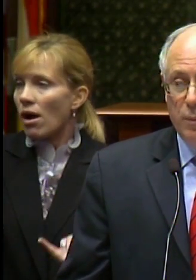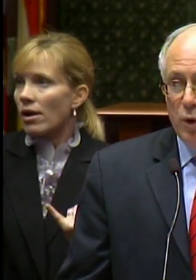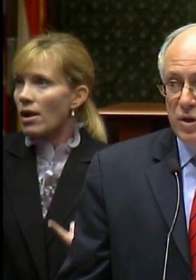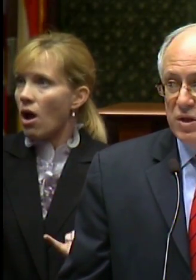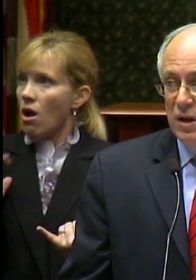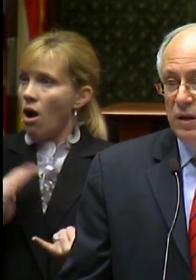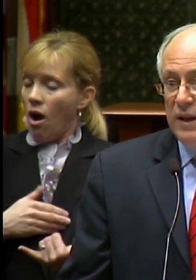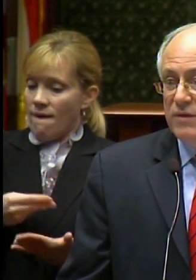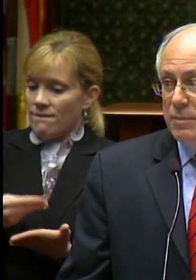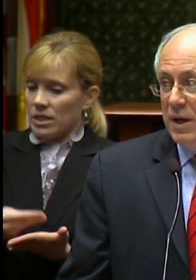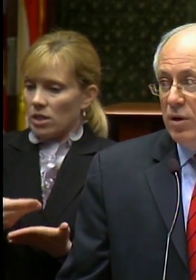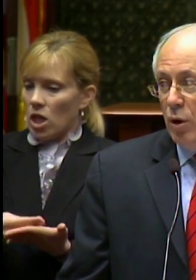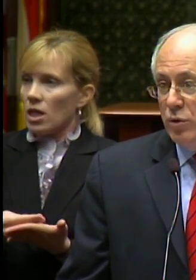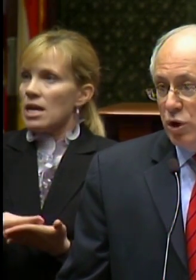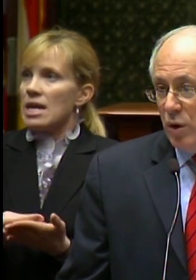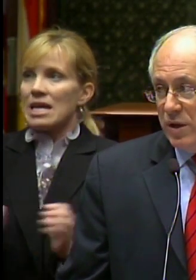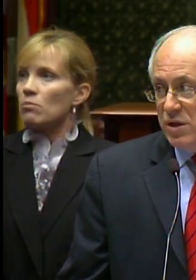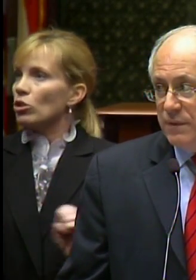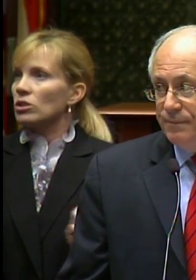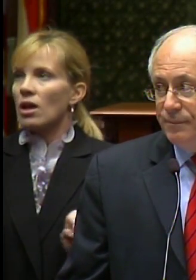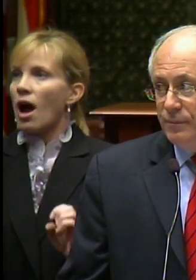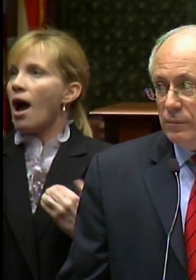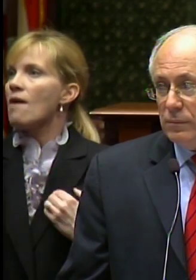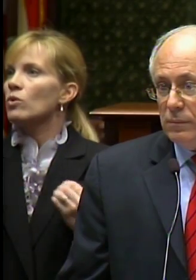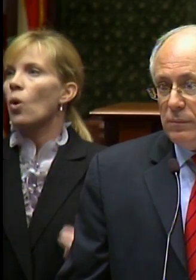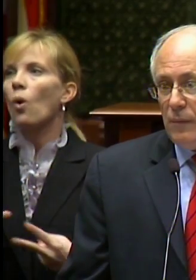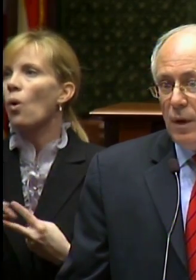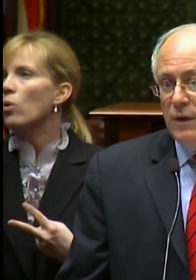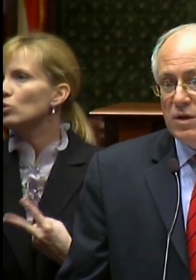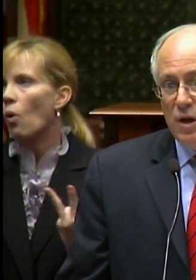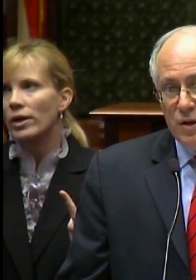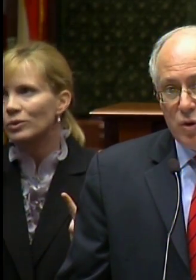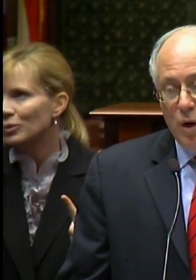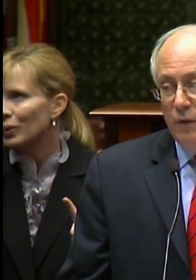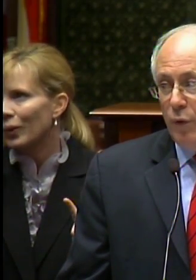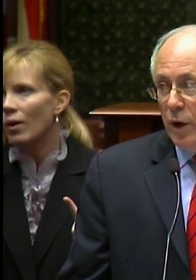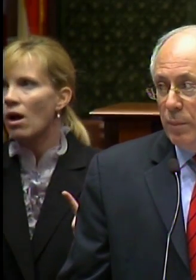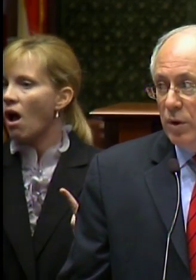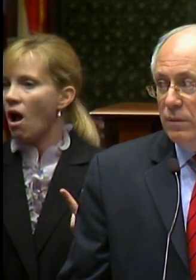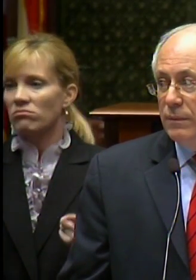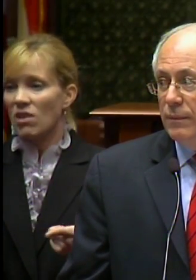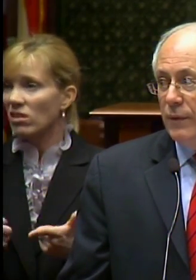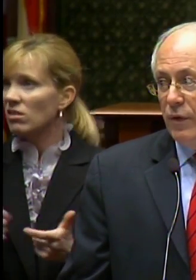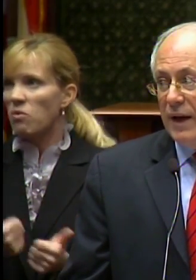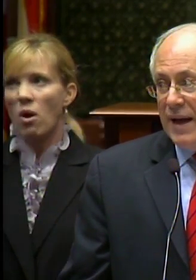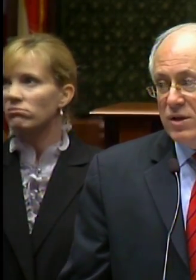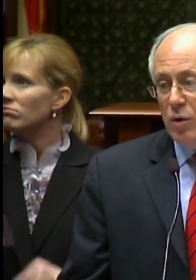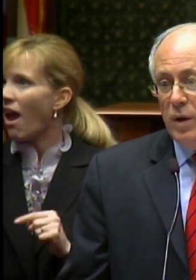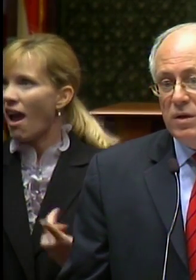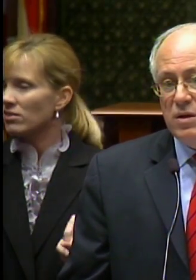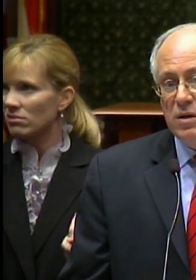emergency leaves me no choice. These cuts are the unavoidable consequence